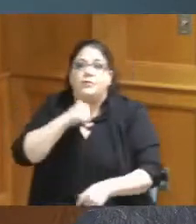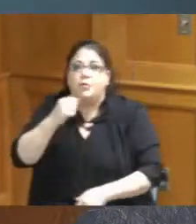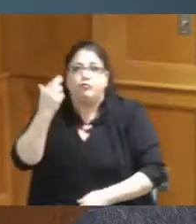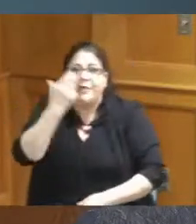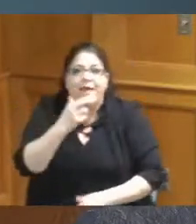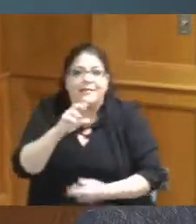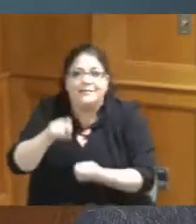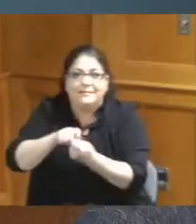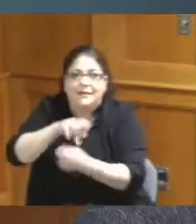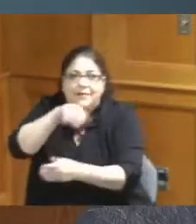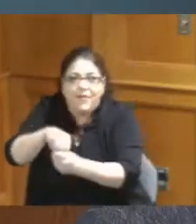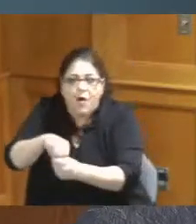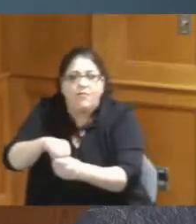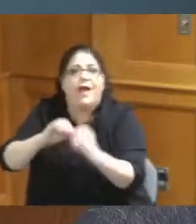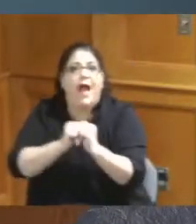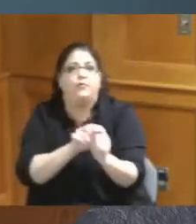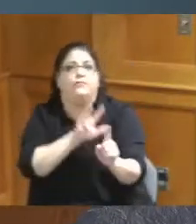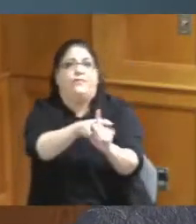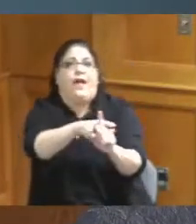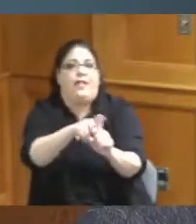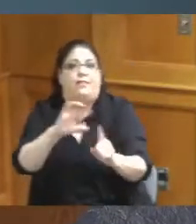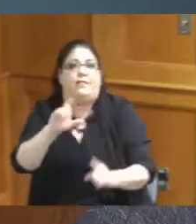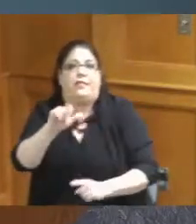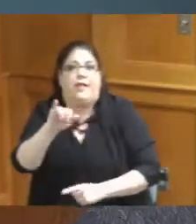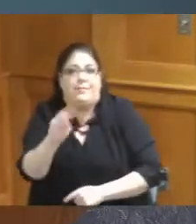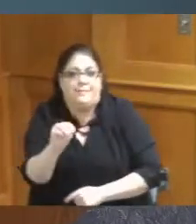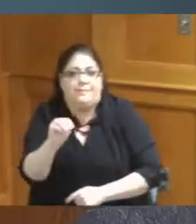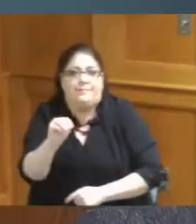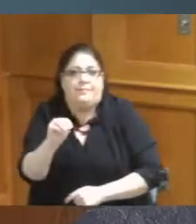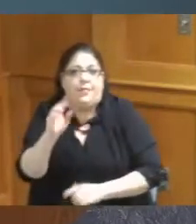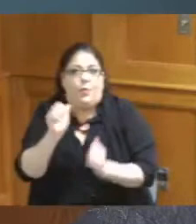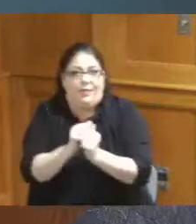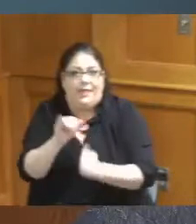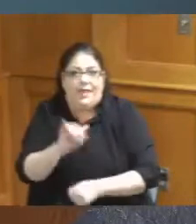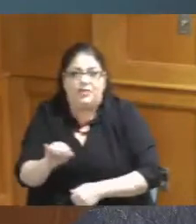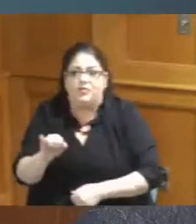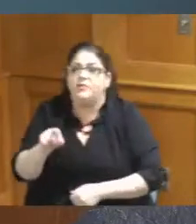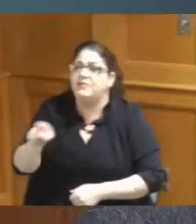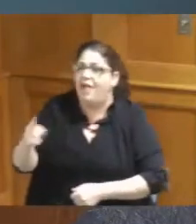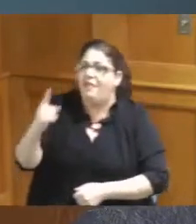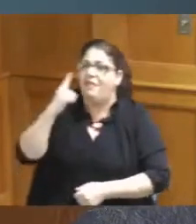so one of the things he said was a major problem and they're going to work maybe have a tool kit to